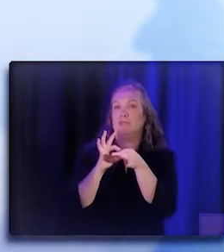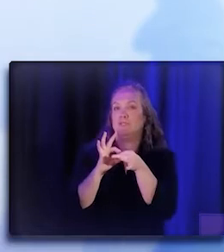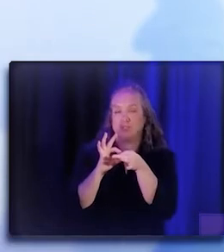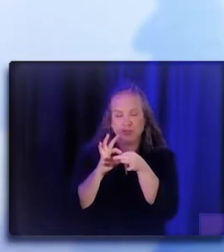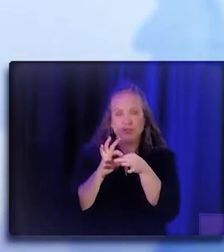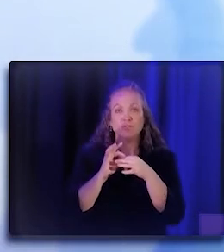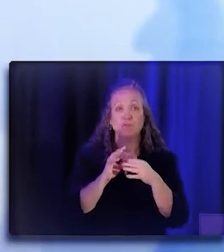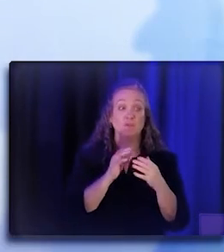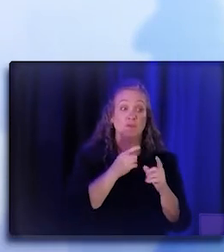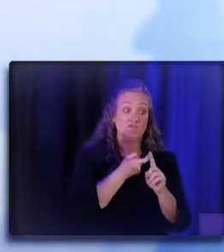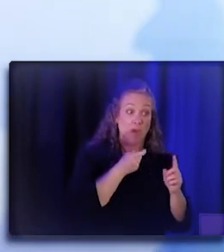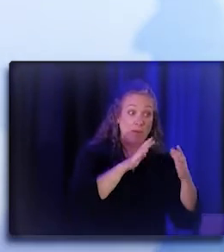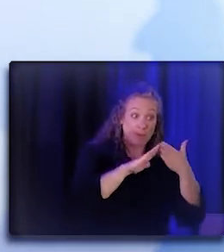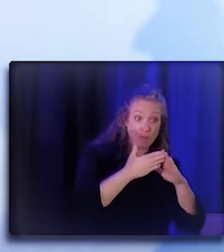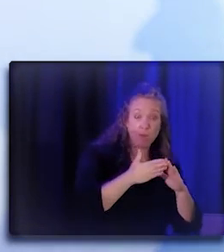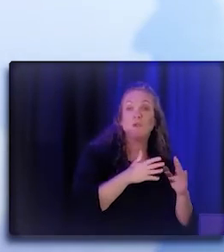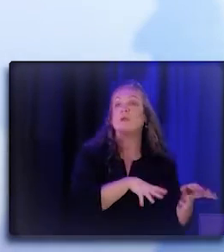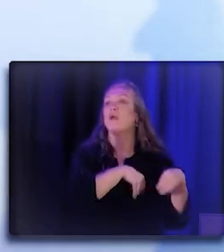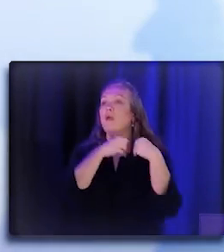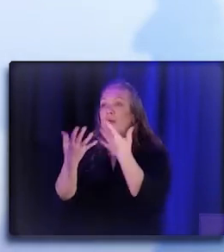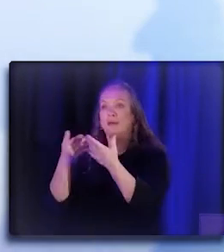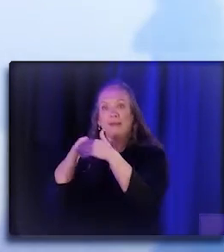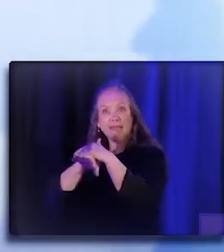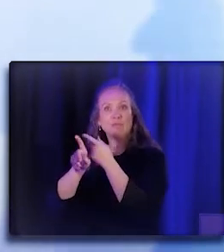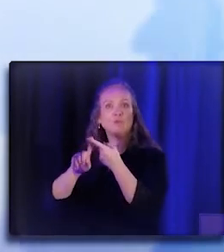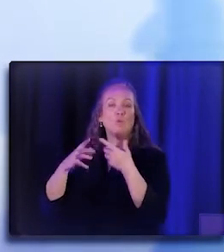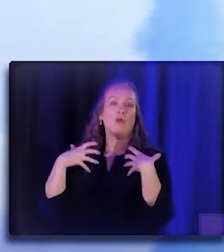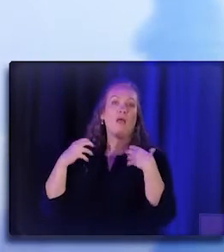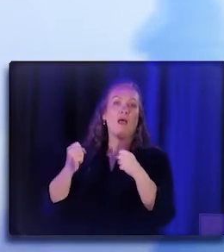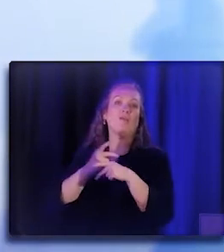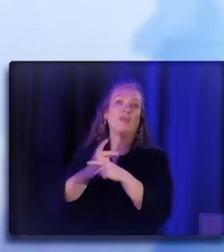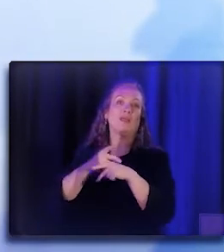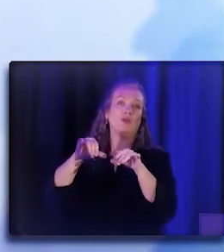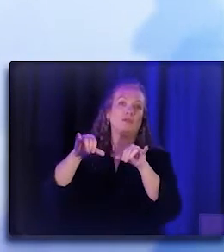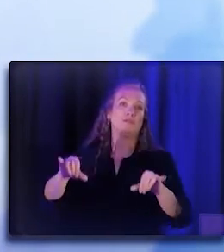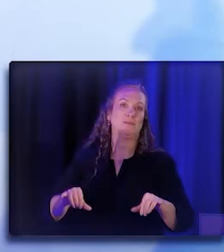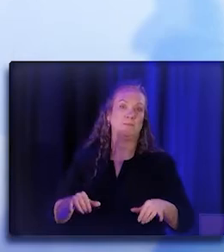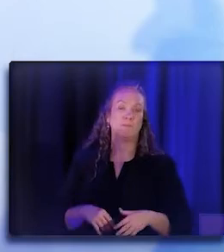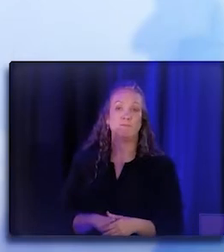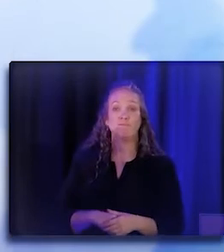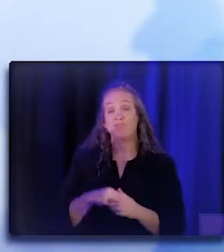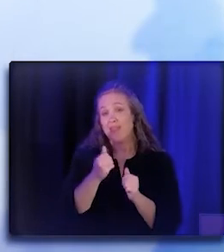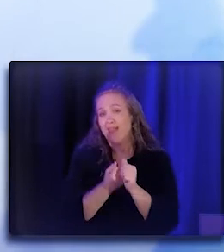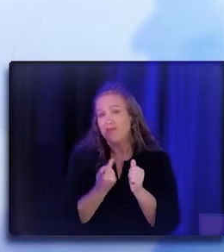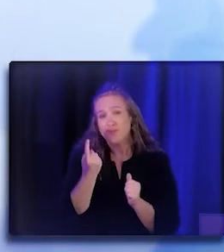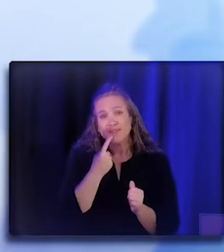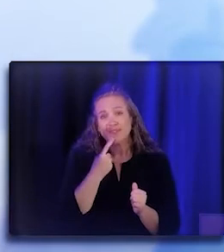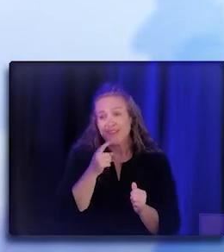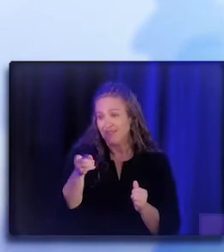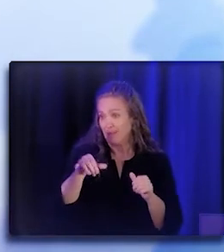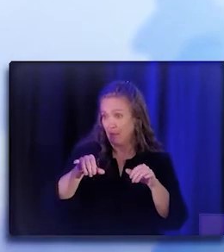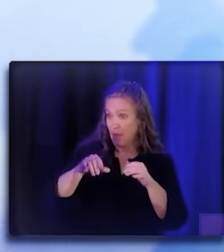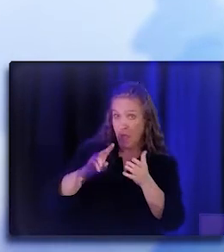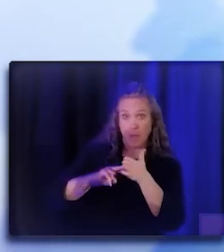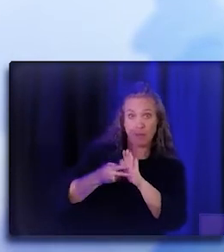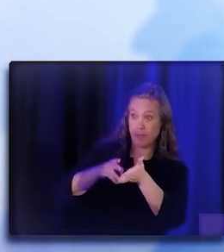between the healthcare delivery system, which again, does not, as everybody have said, does not absolve the healthcare delivery system